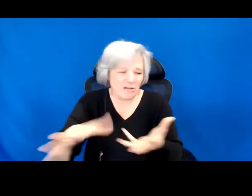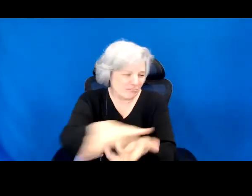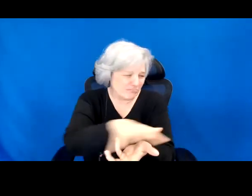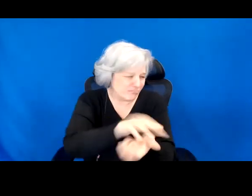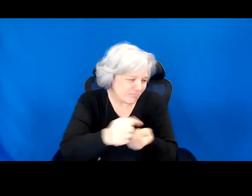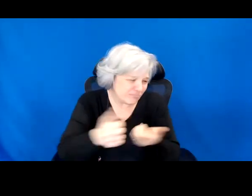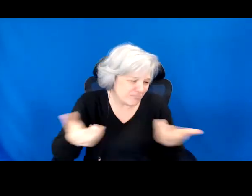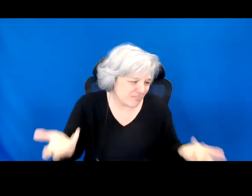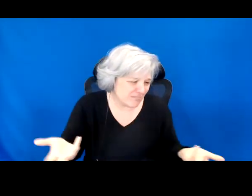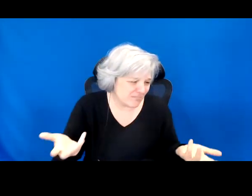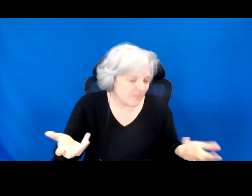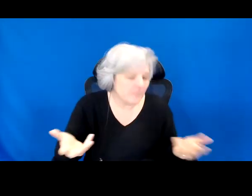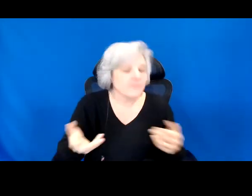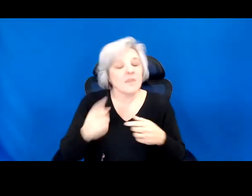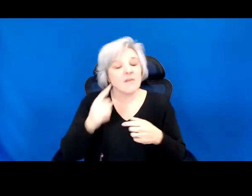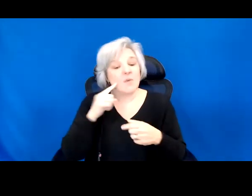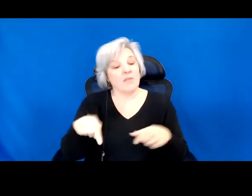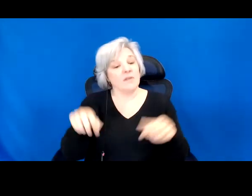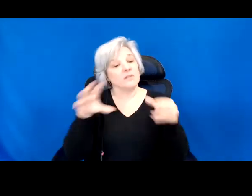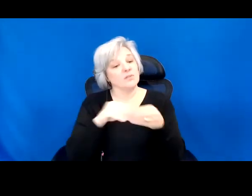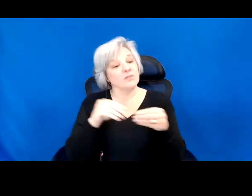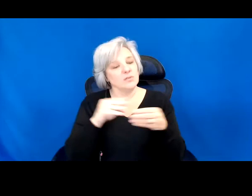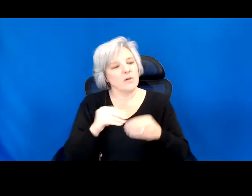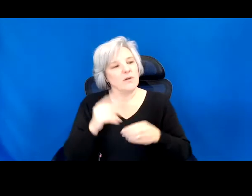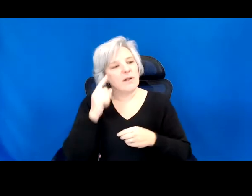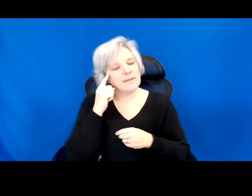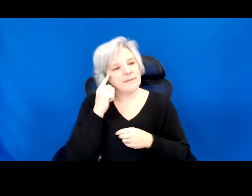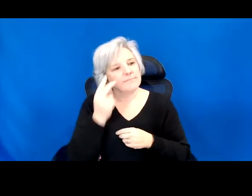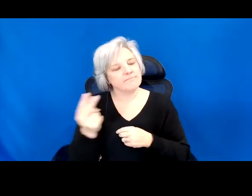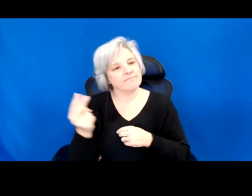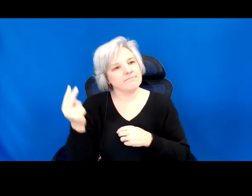Against this obliterating narrative, I glean from the fragments in an attempt to teach